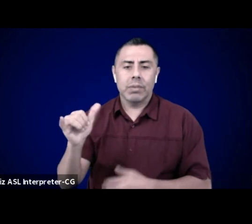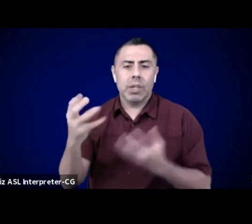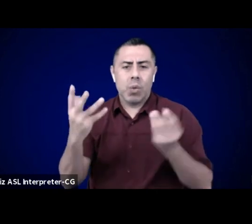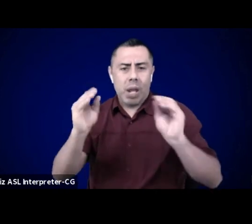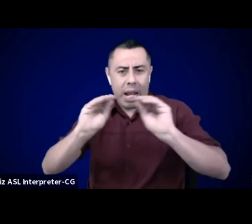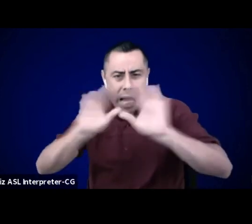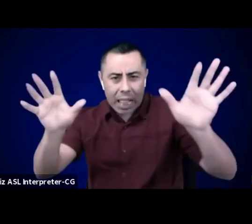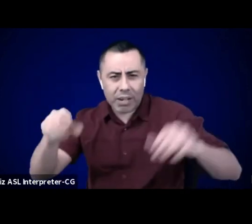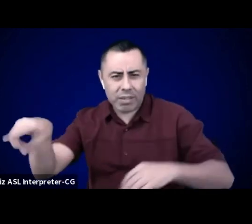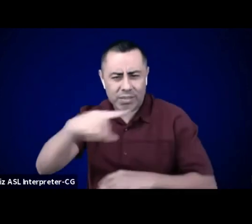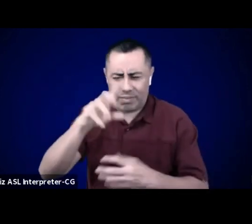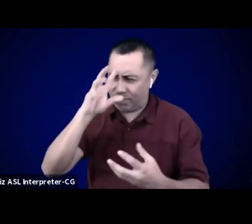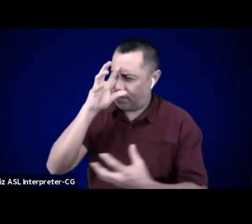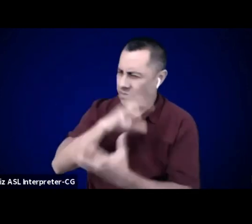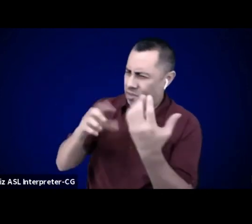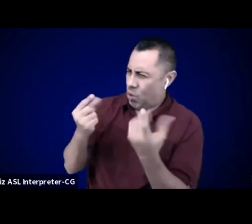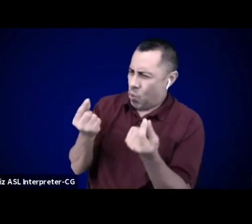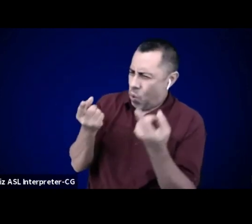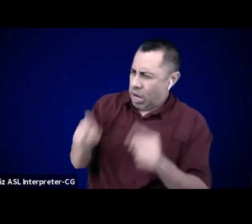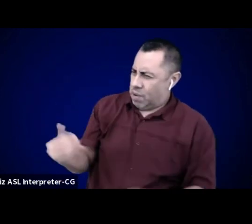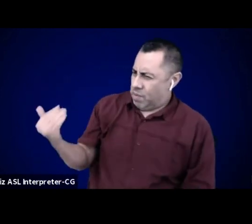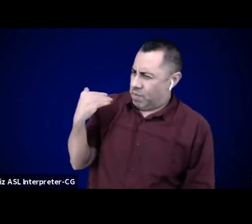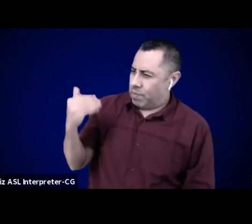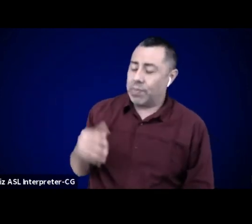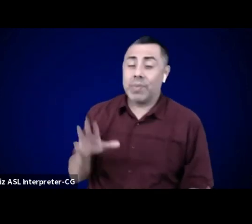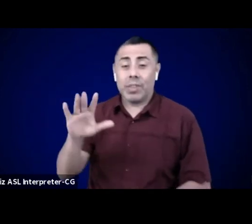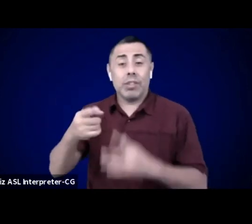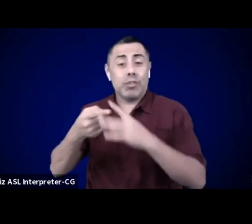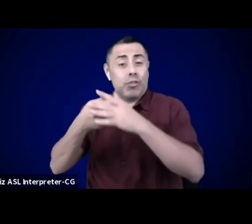Yeah. We acknowledge this harm and...